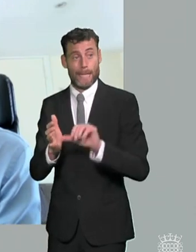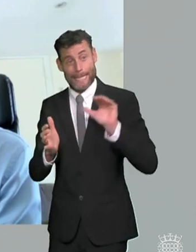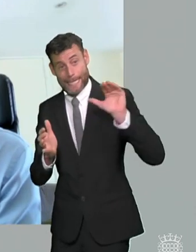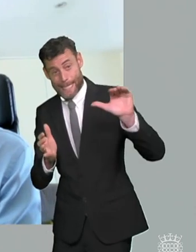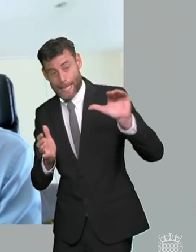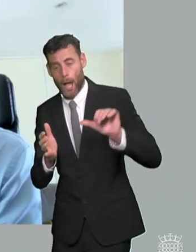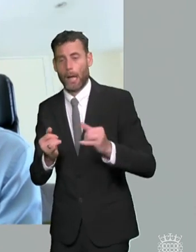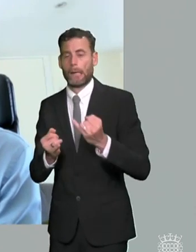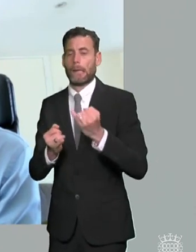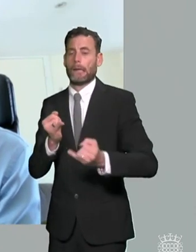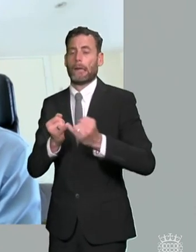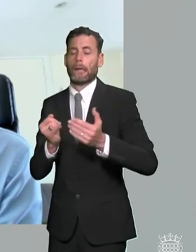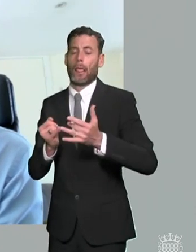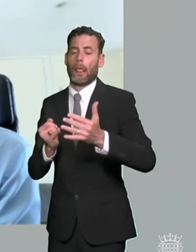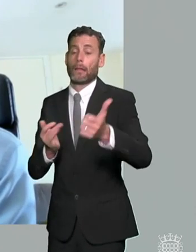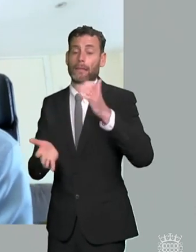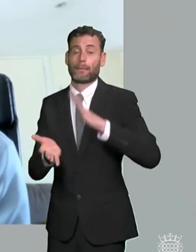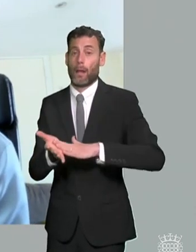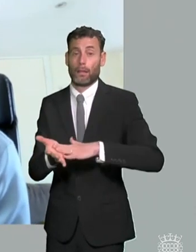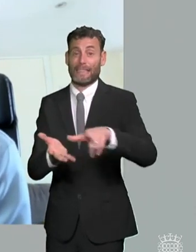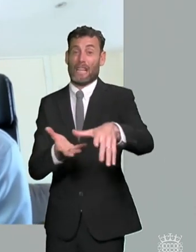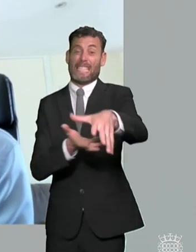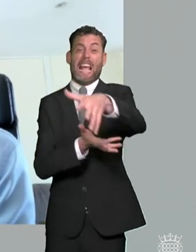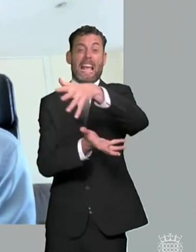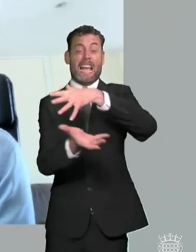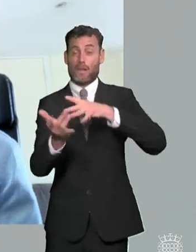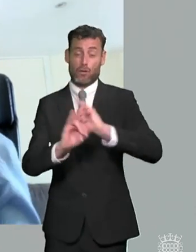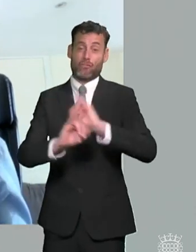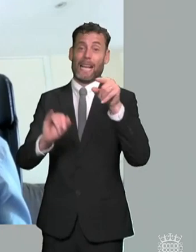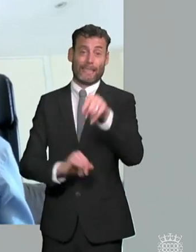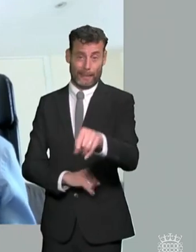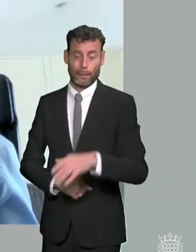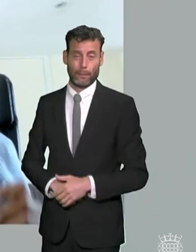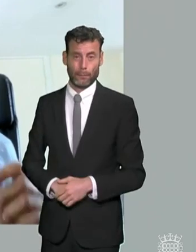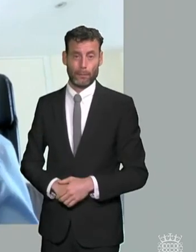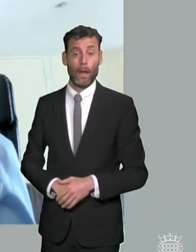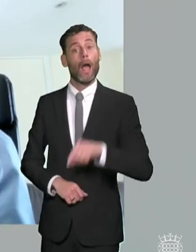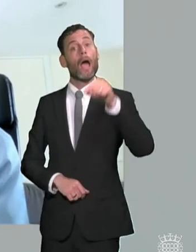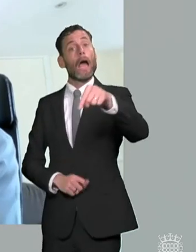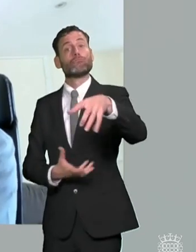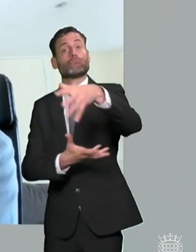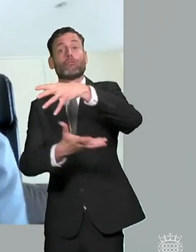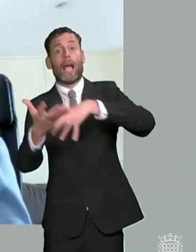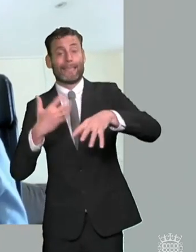that dealing with crises are much more expensive than dealing with concerns so if we can shift the